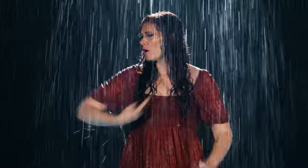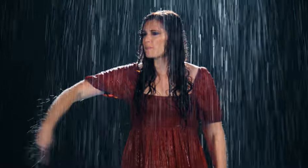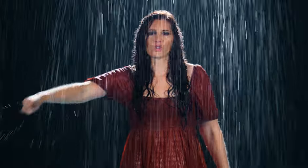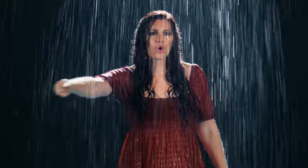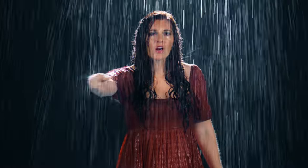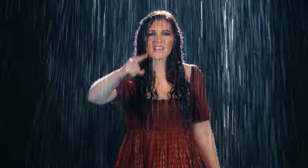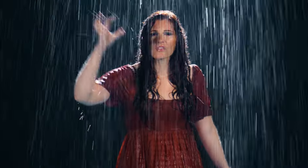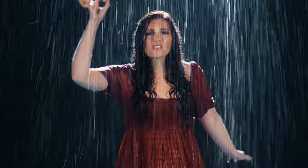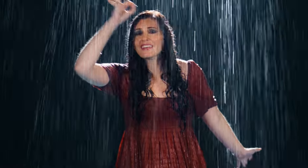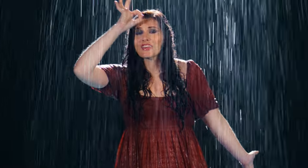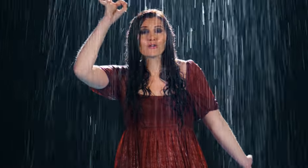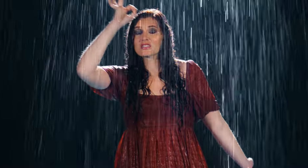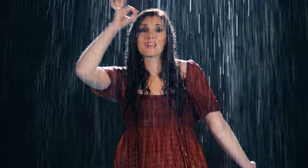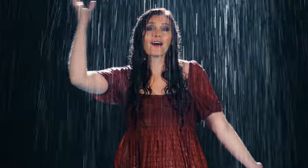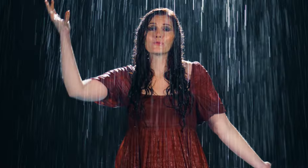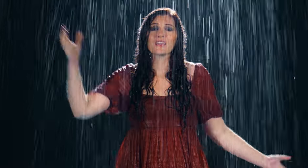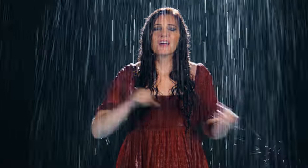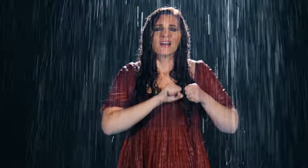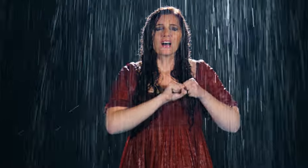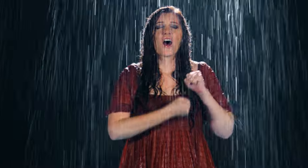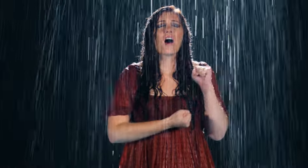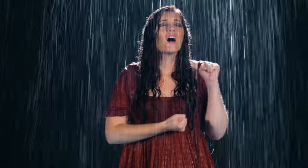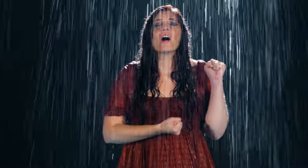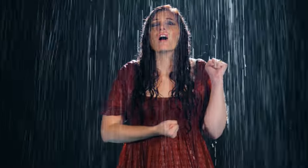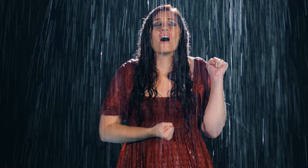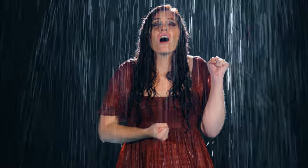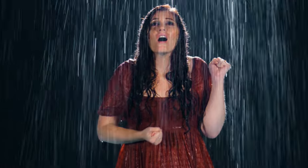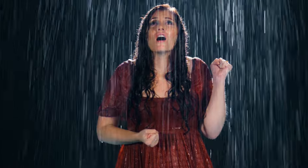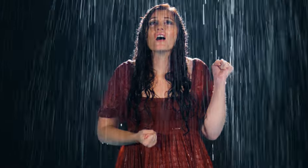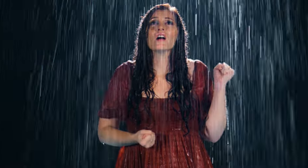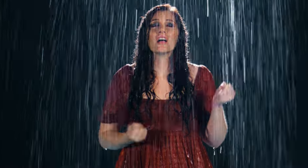But no one else can hear a sound Ohh